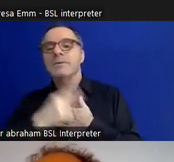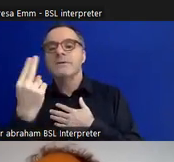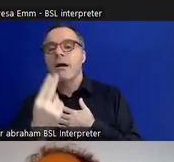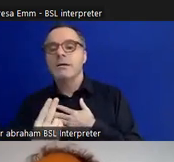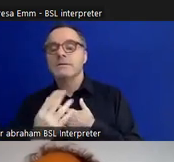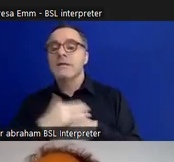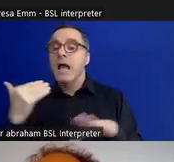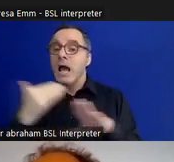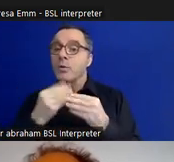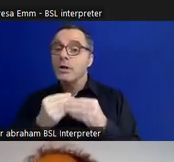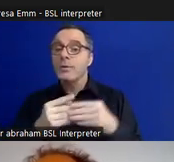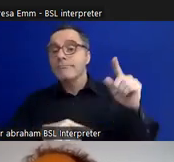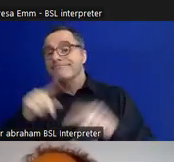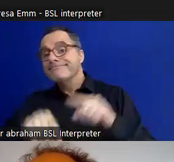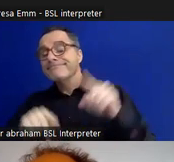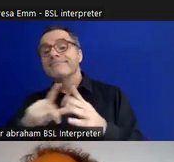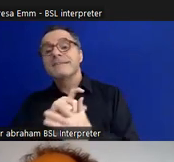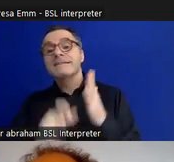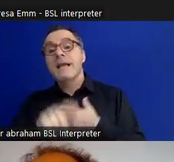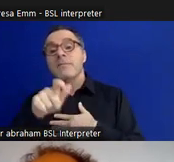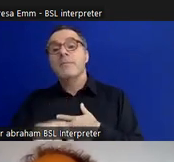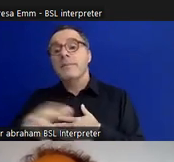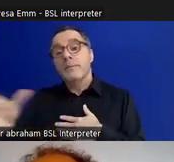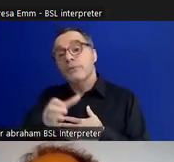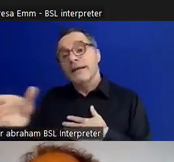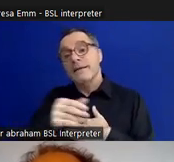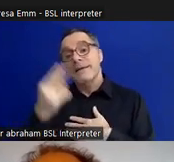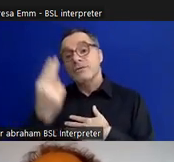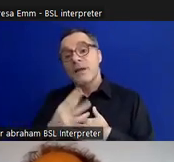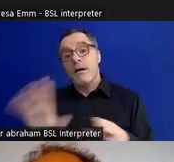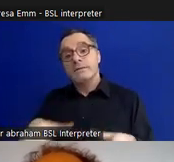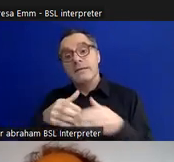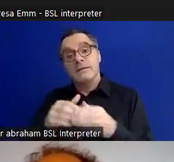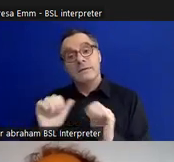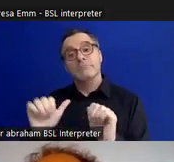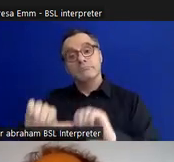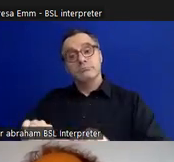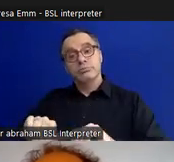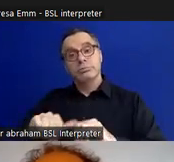different disabled people involving them, bringing them into the art sector as well. There's also a